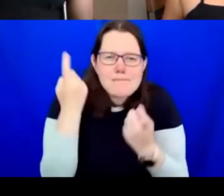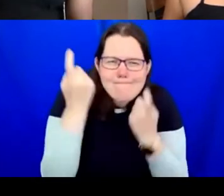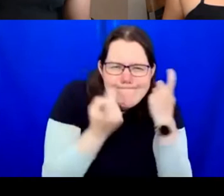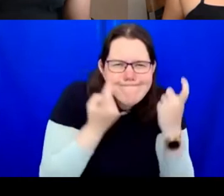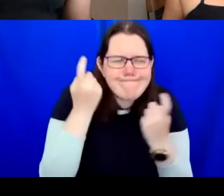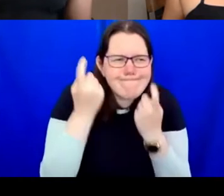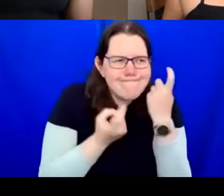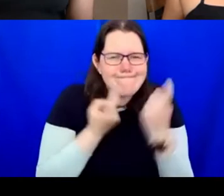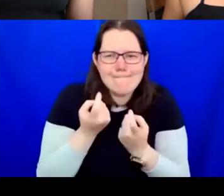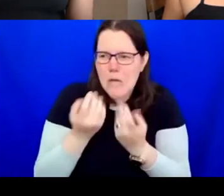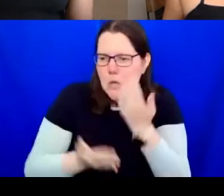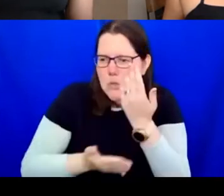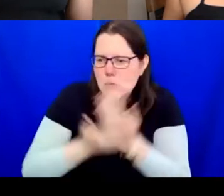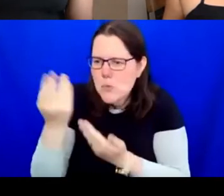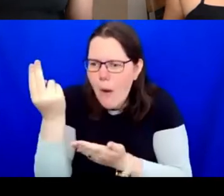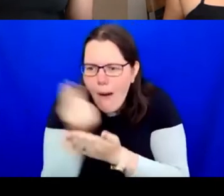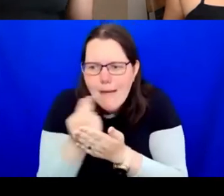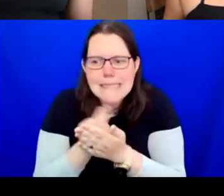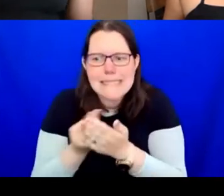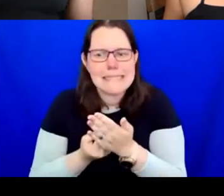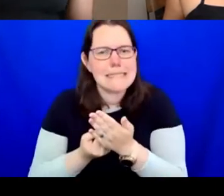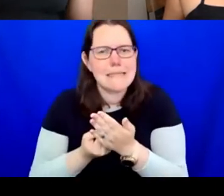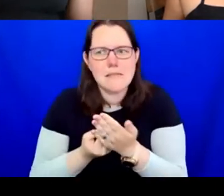new artists who are making fabulous work but just not on that radar.